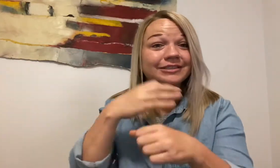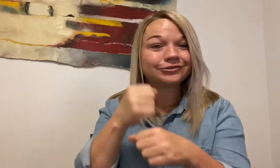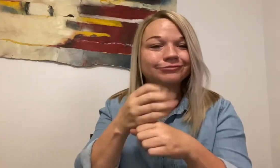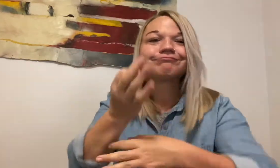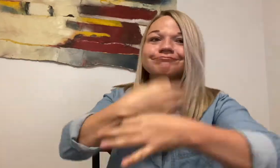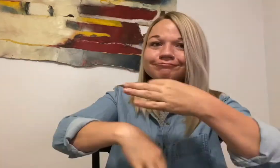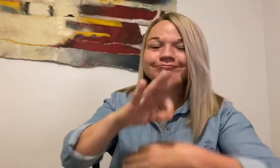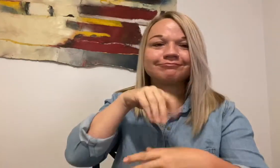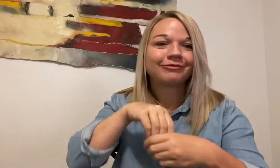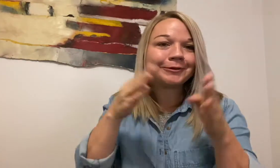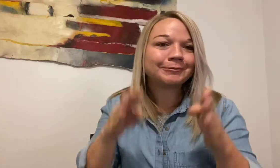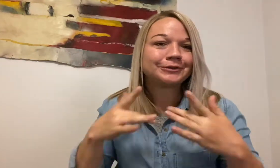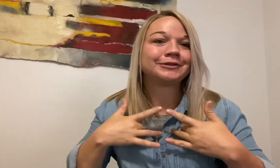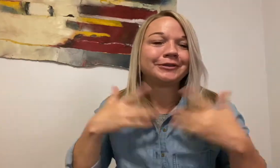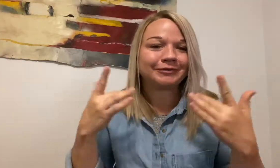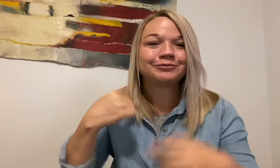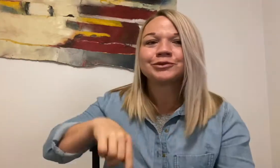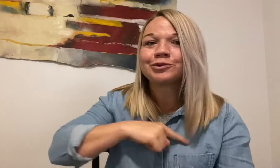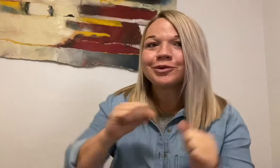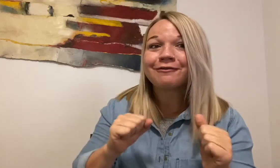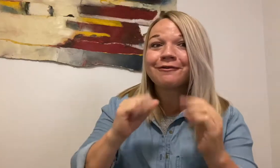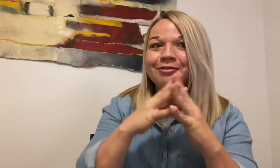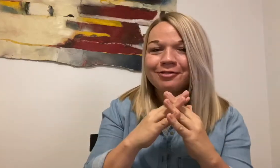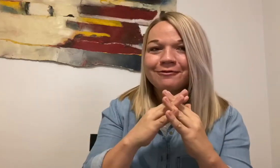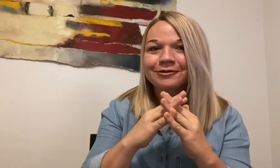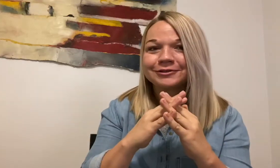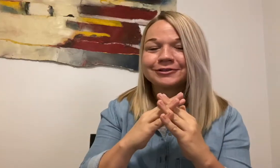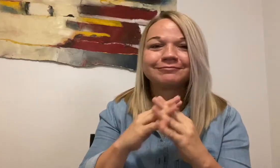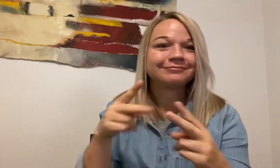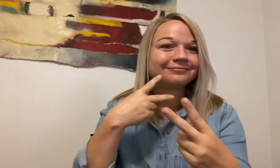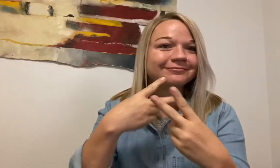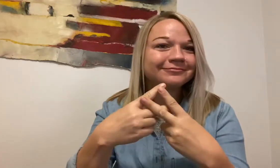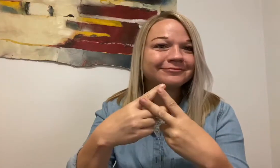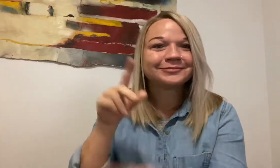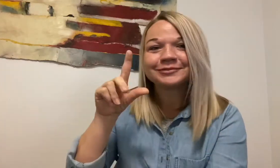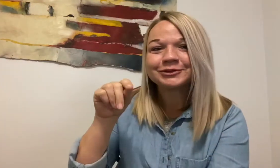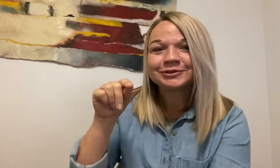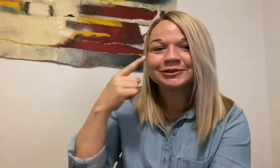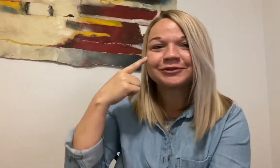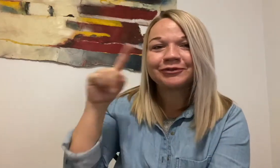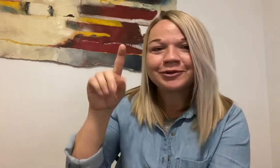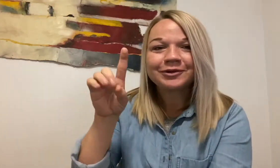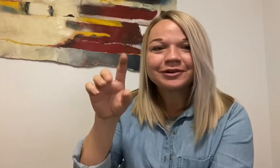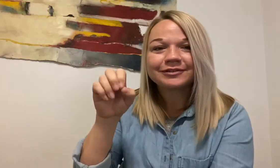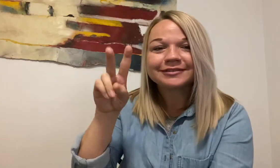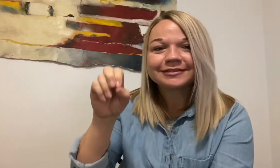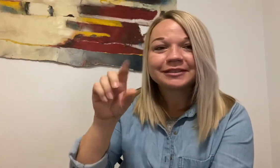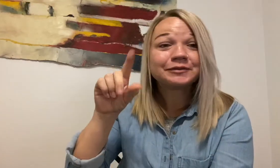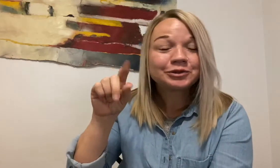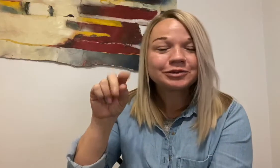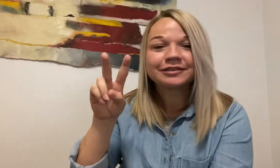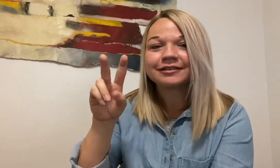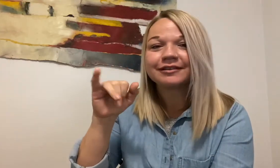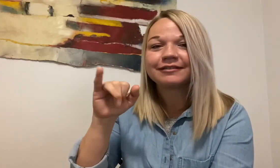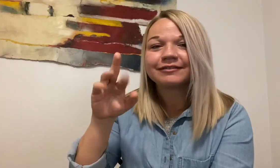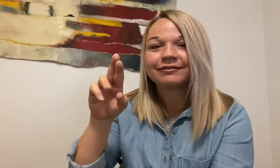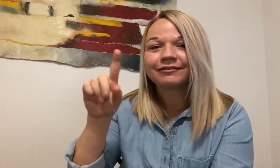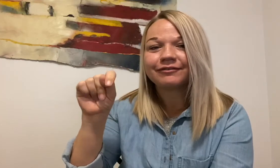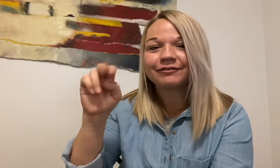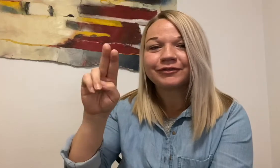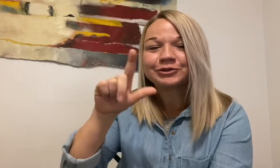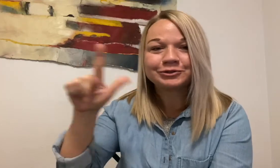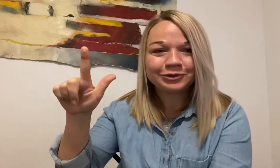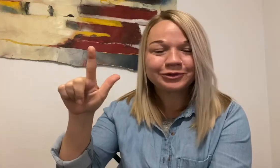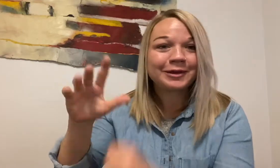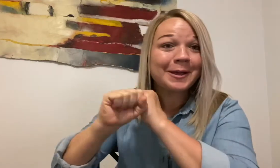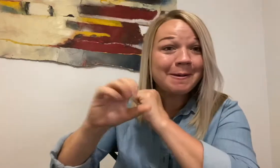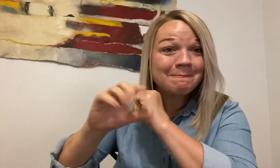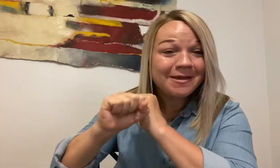In lieu of these in-person events, we are launching the #20forDOVE20 virtual campaign